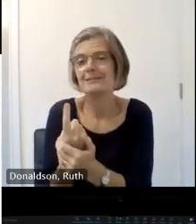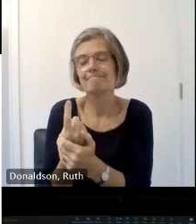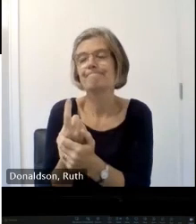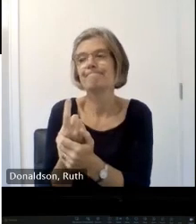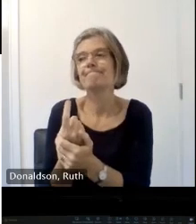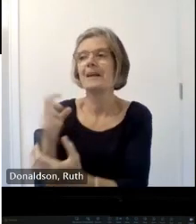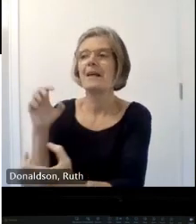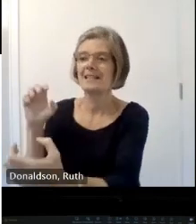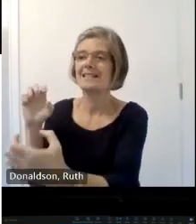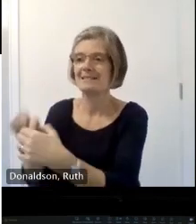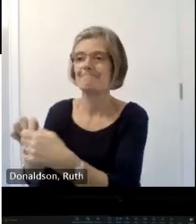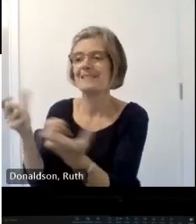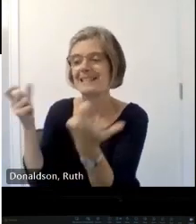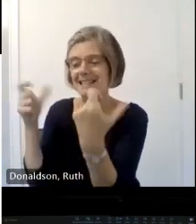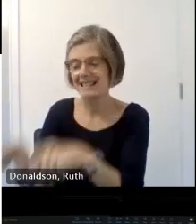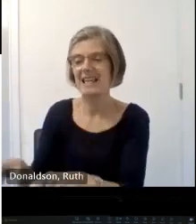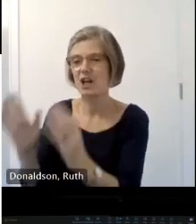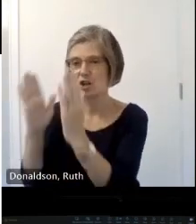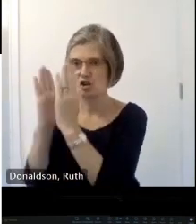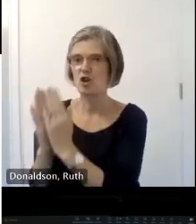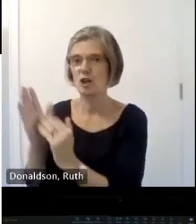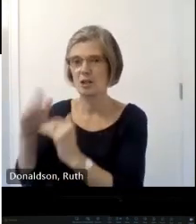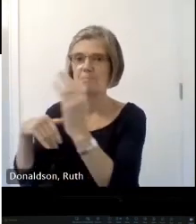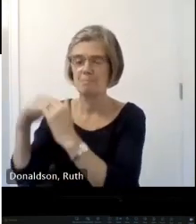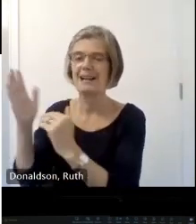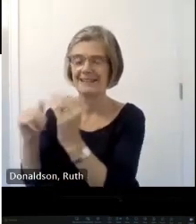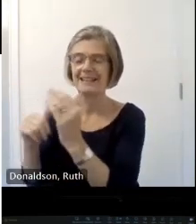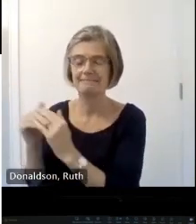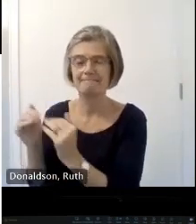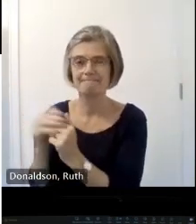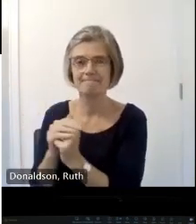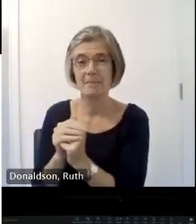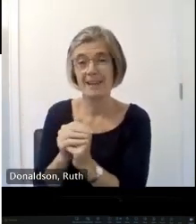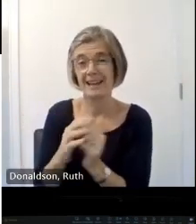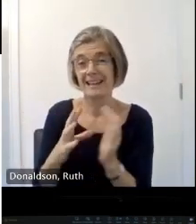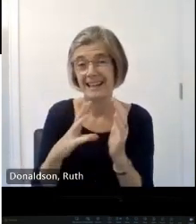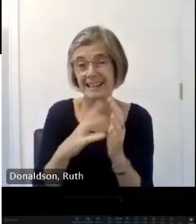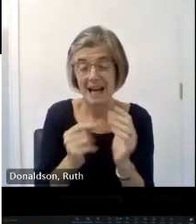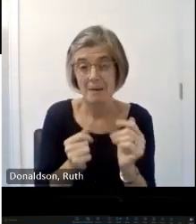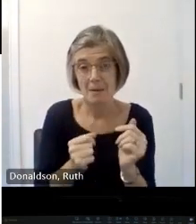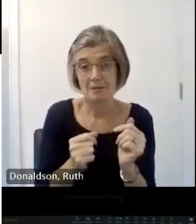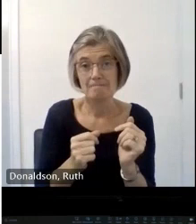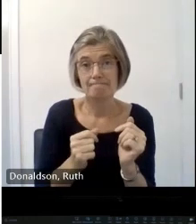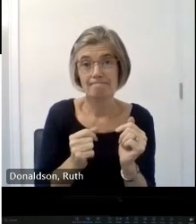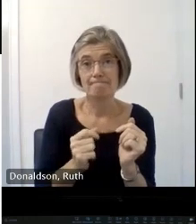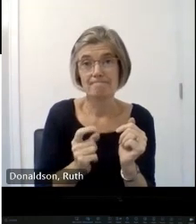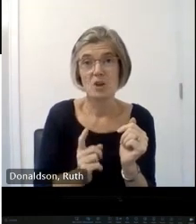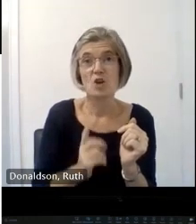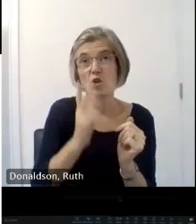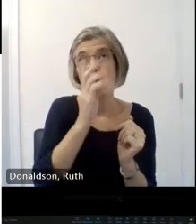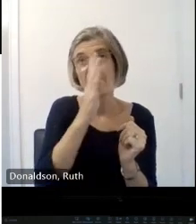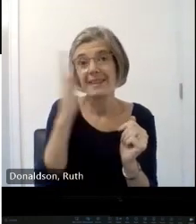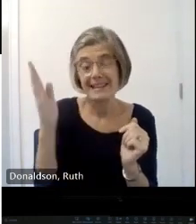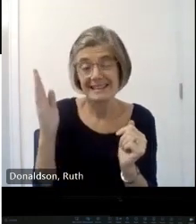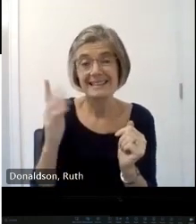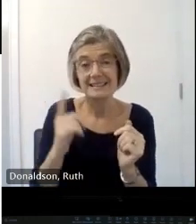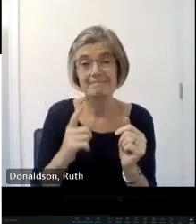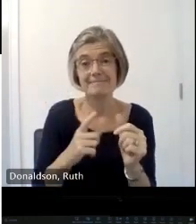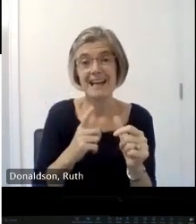talk about a lot we've been to a small church and Angus that that hopes that there'll be public access to the war memorial window afterwards you need listed building consent to remove an exterior